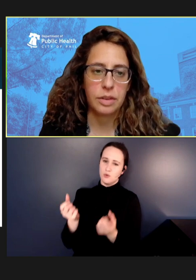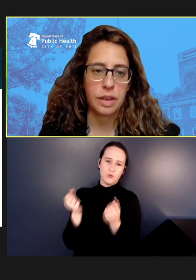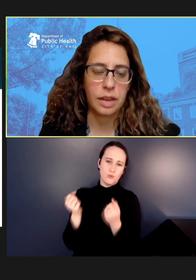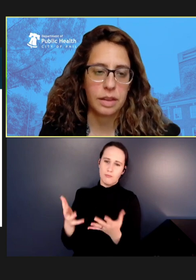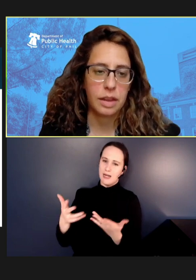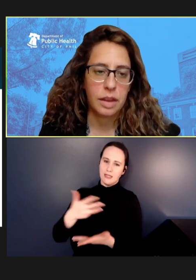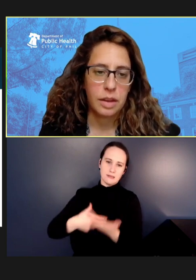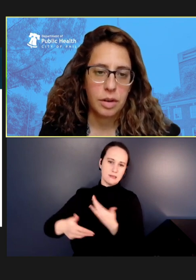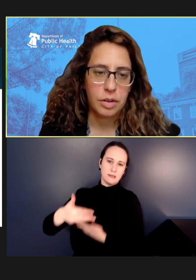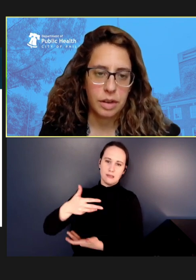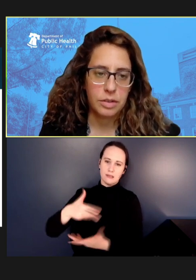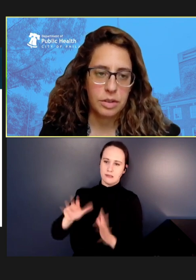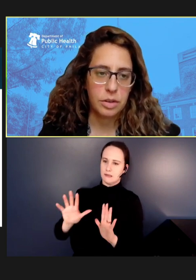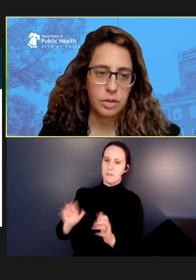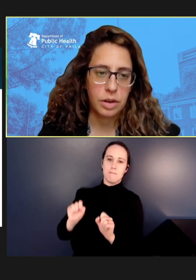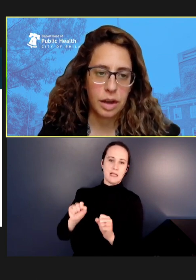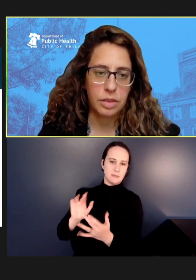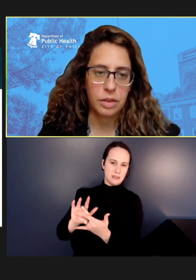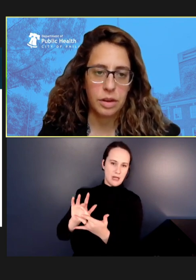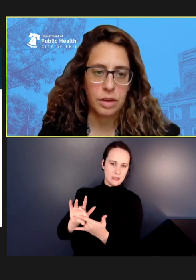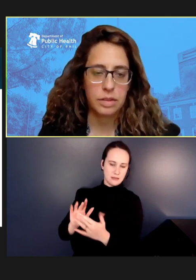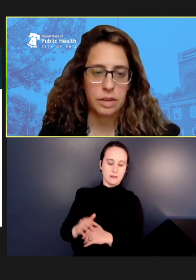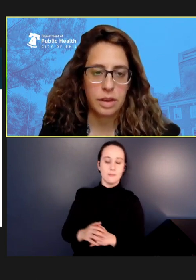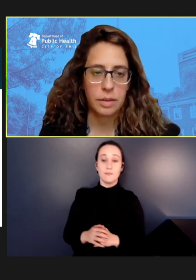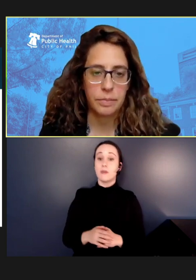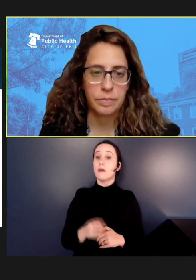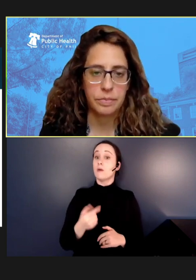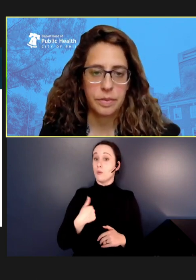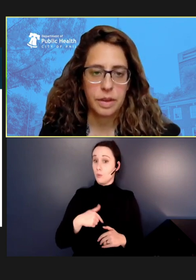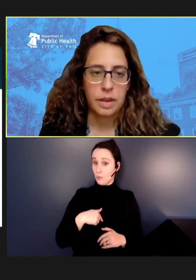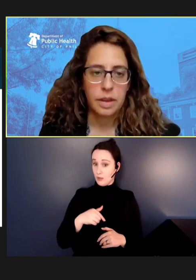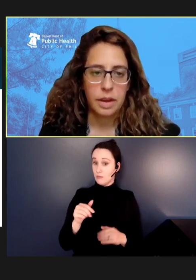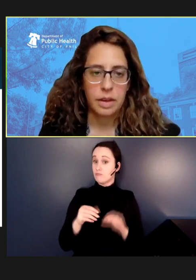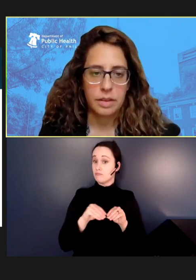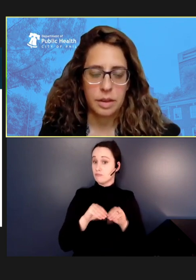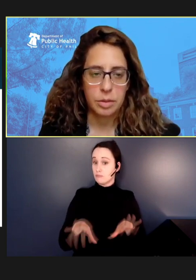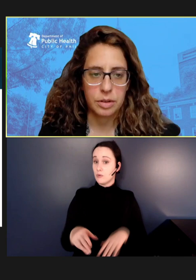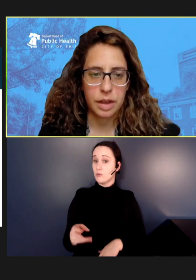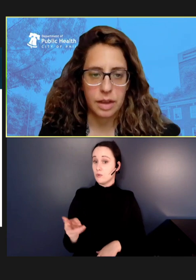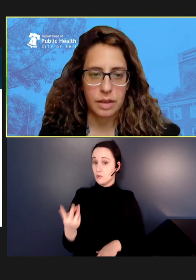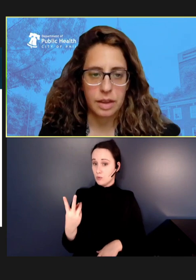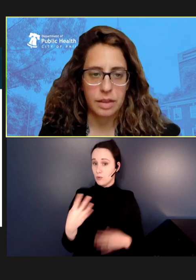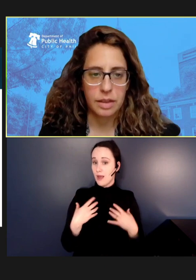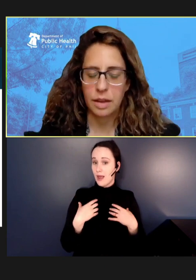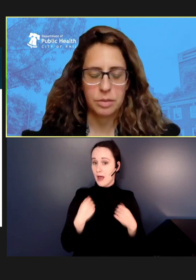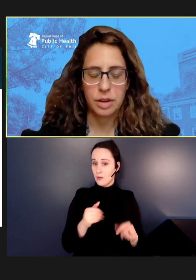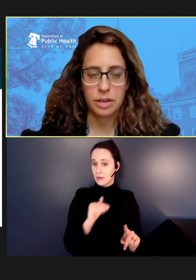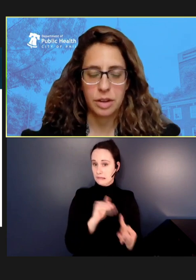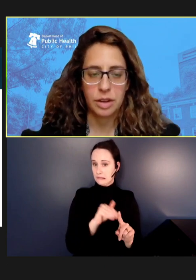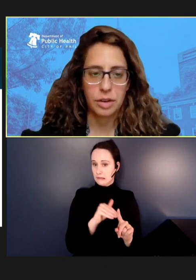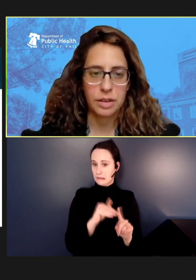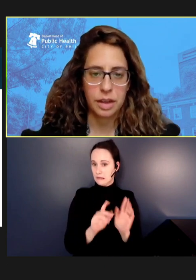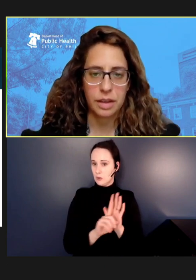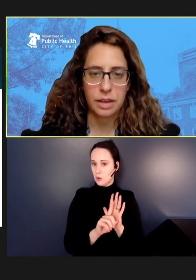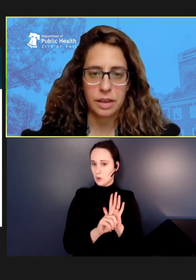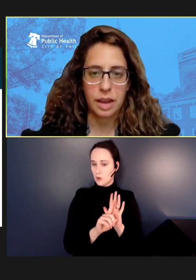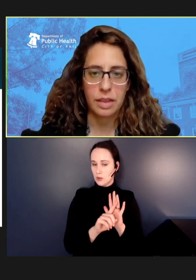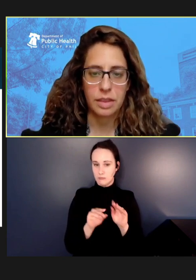And then we released two health alerts on December 2nd and -- I'm sorry, January 2nd and 9th,